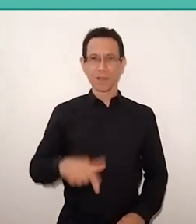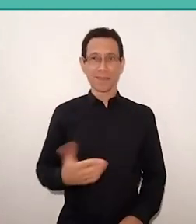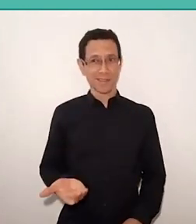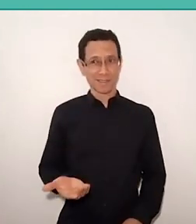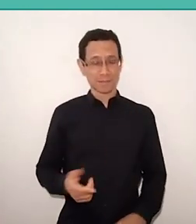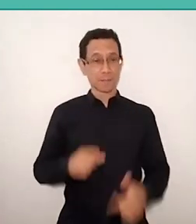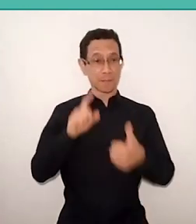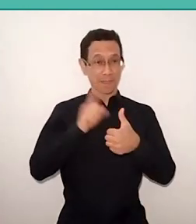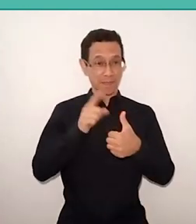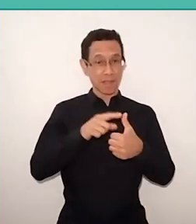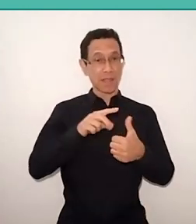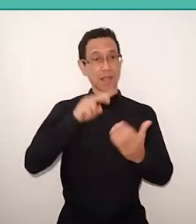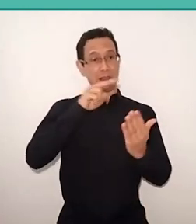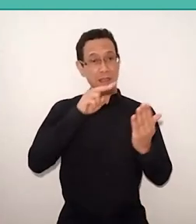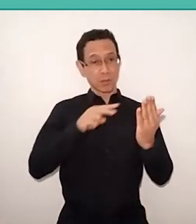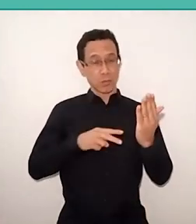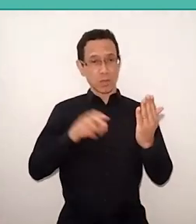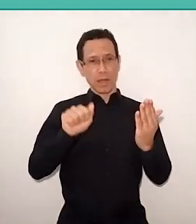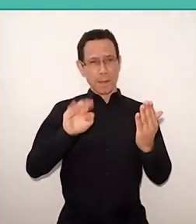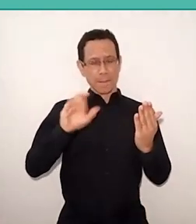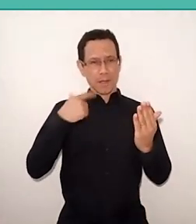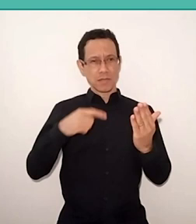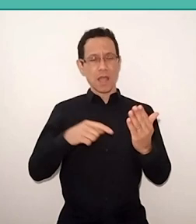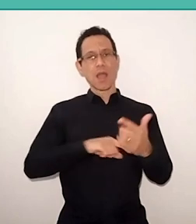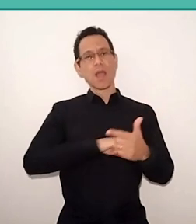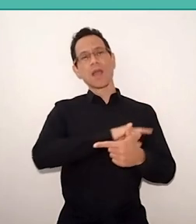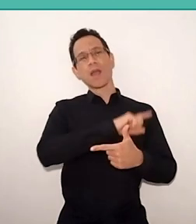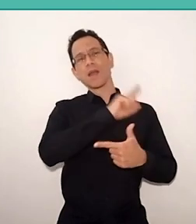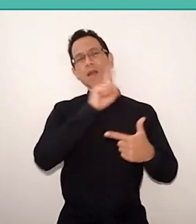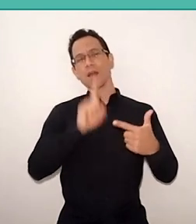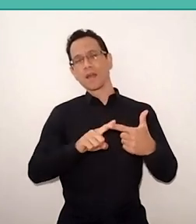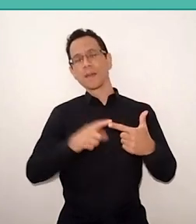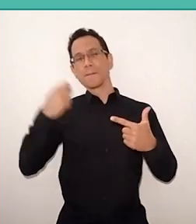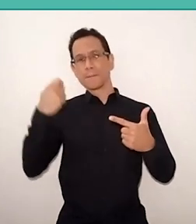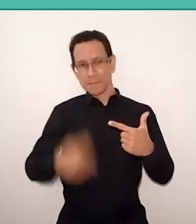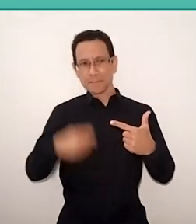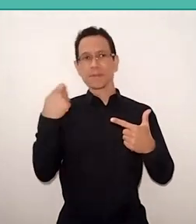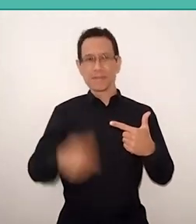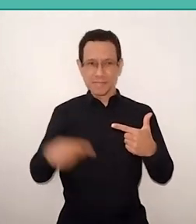with context awareness where encoding takes place.